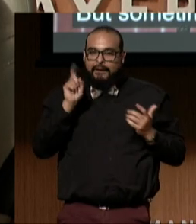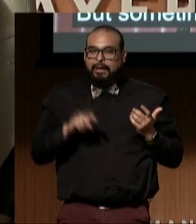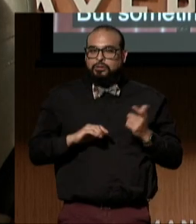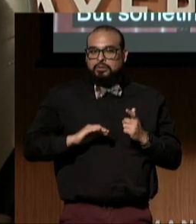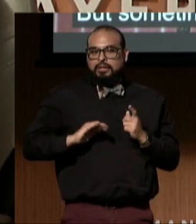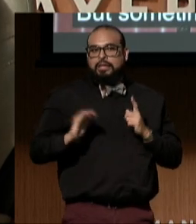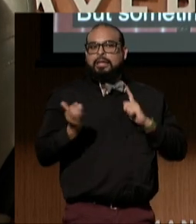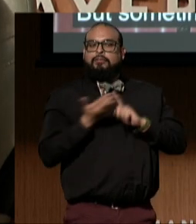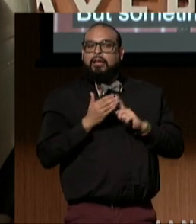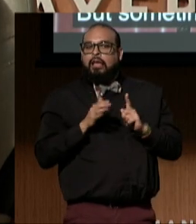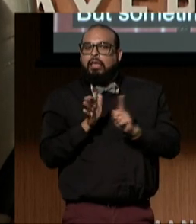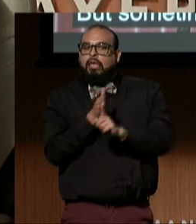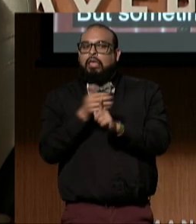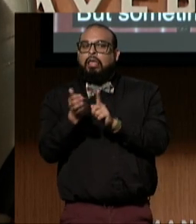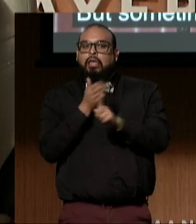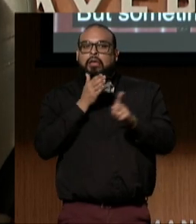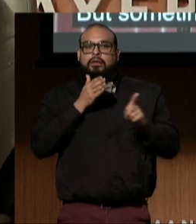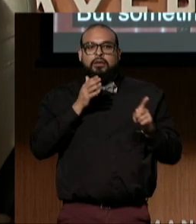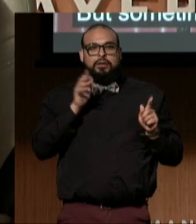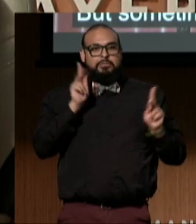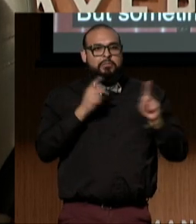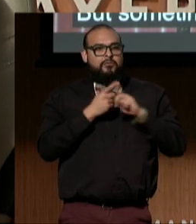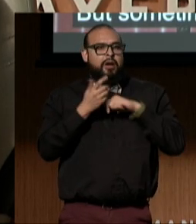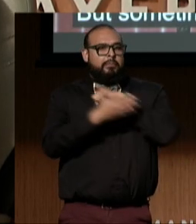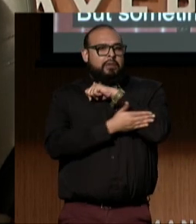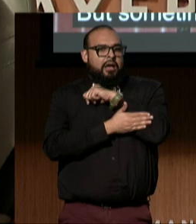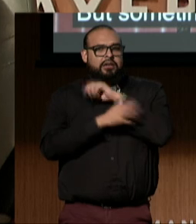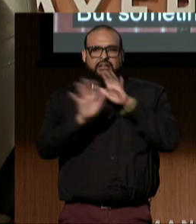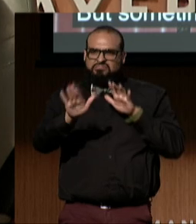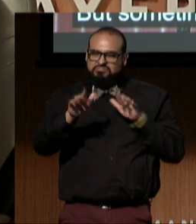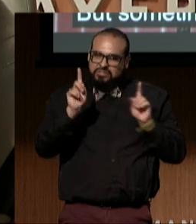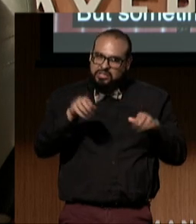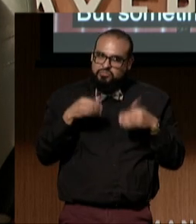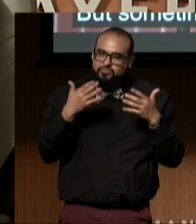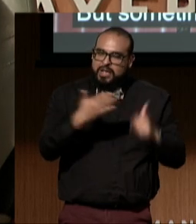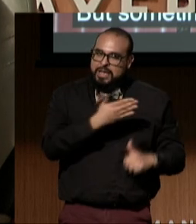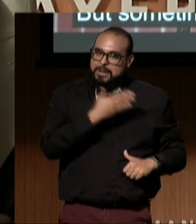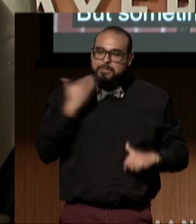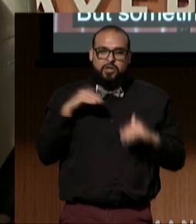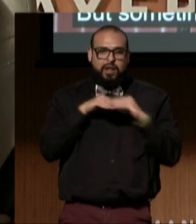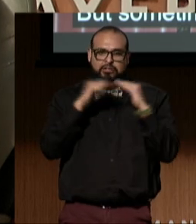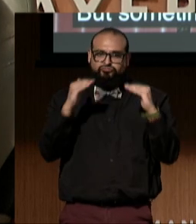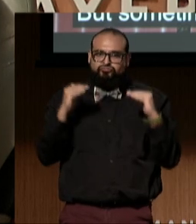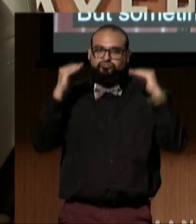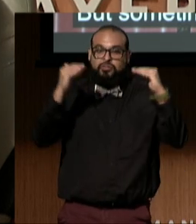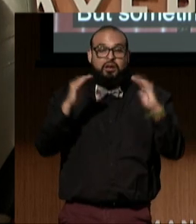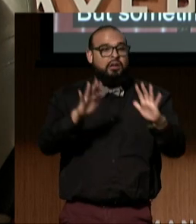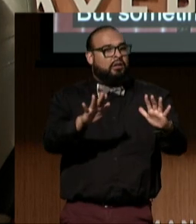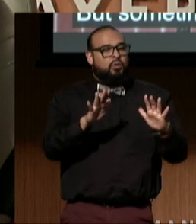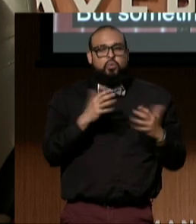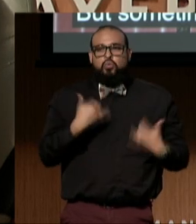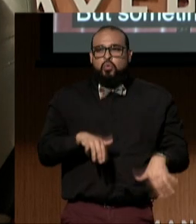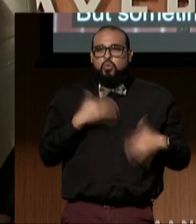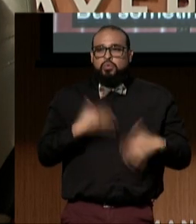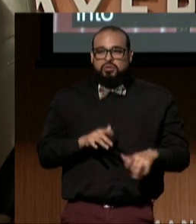municipal folks into providing better access. And I can't tell you the number of times I told myself,